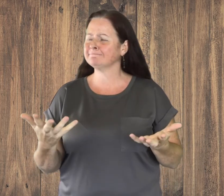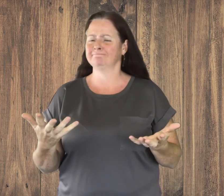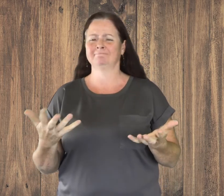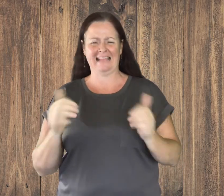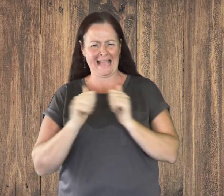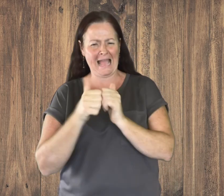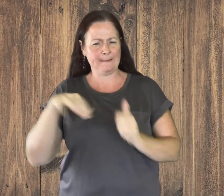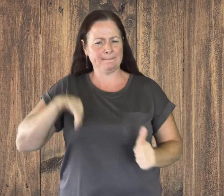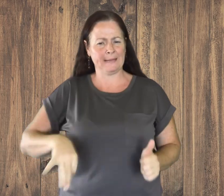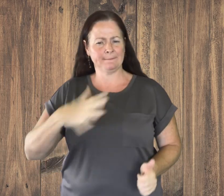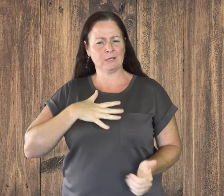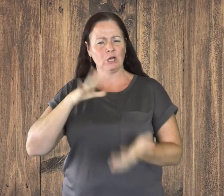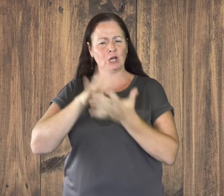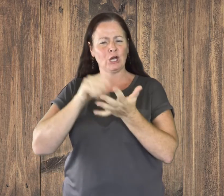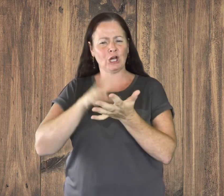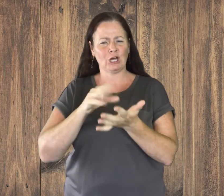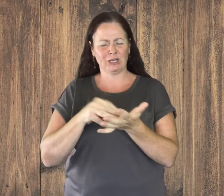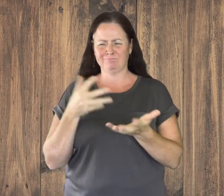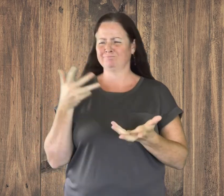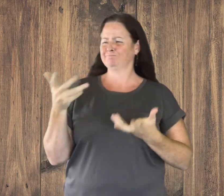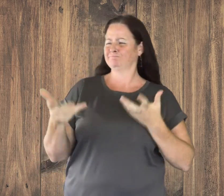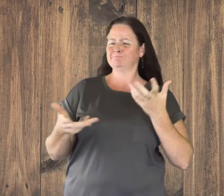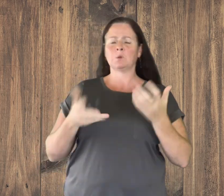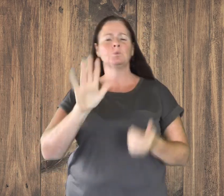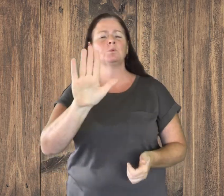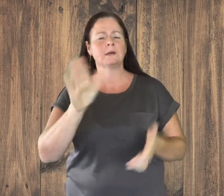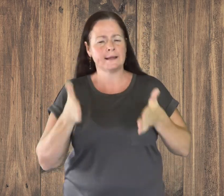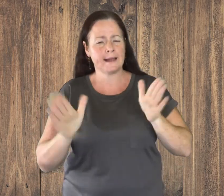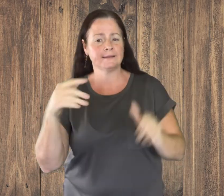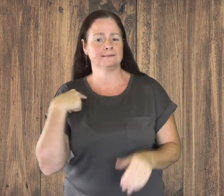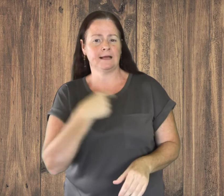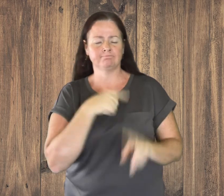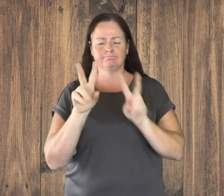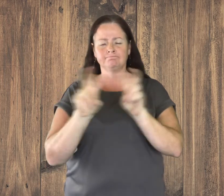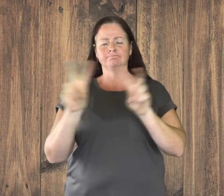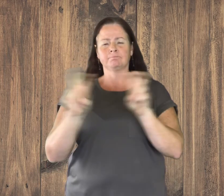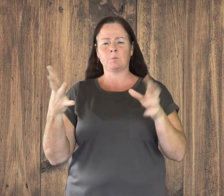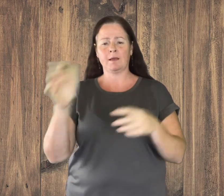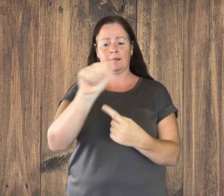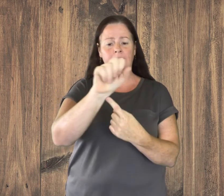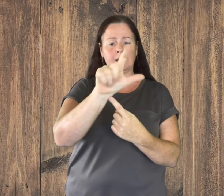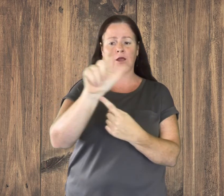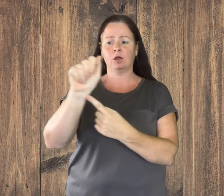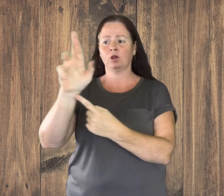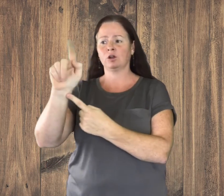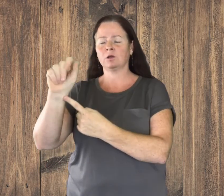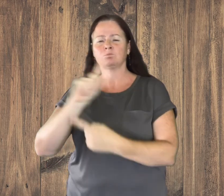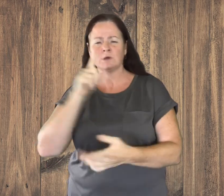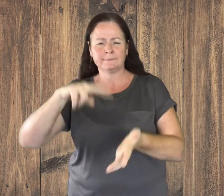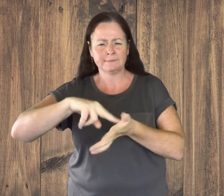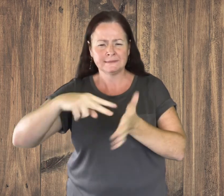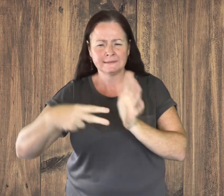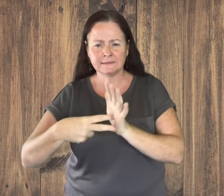How will this class benefit my learning? Wait. Let us analyze what does ASL Arts actually mean.